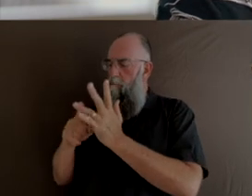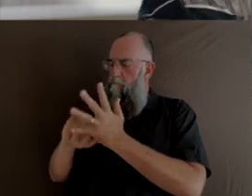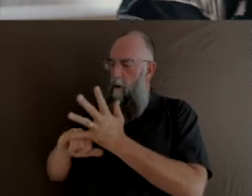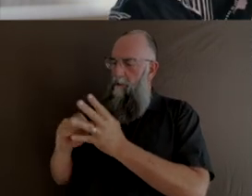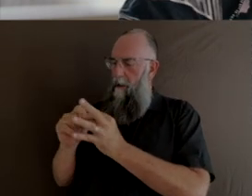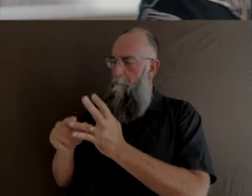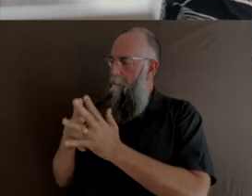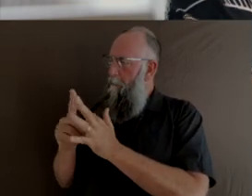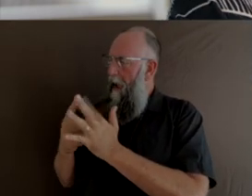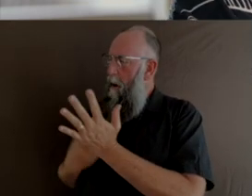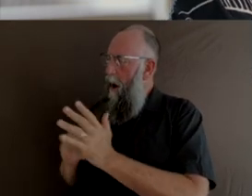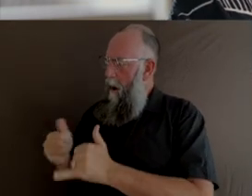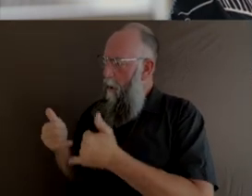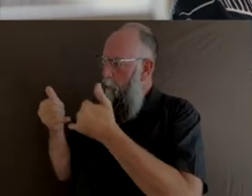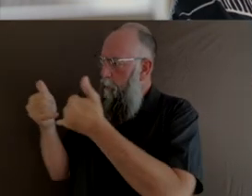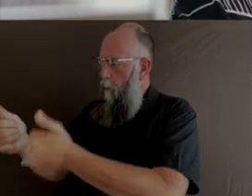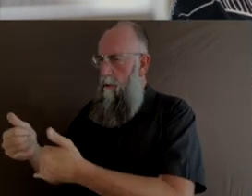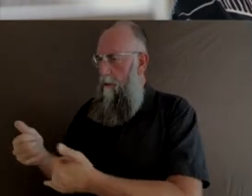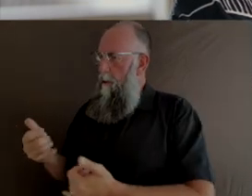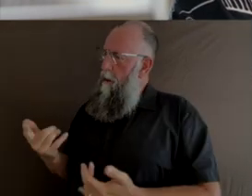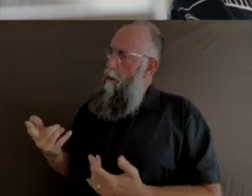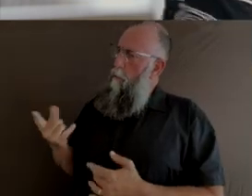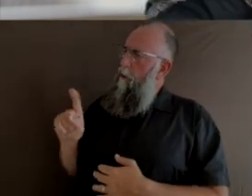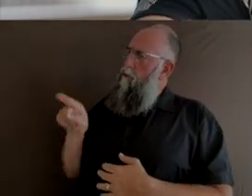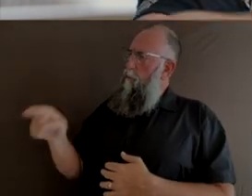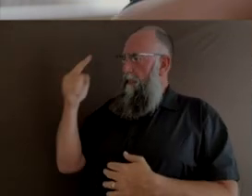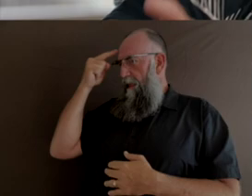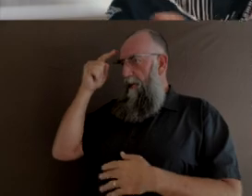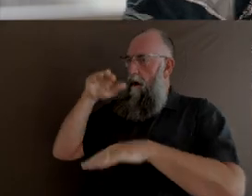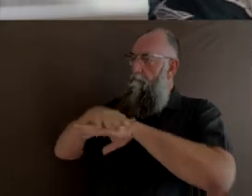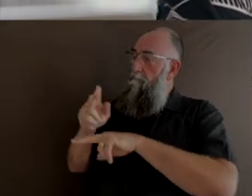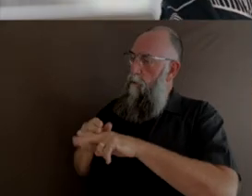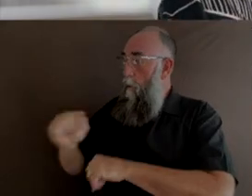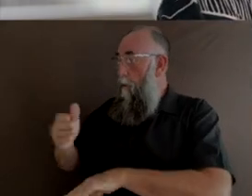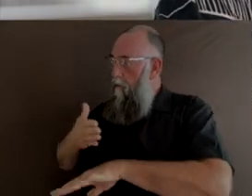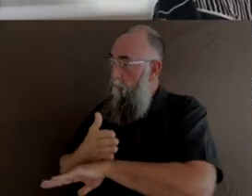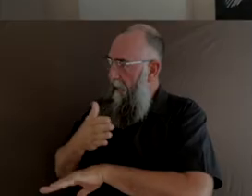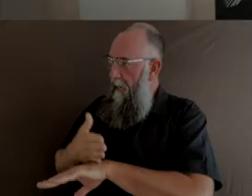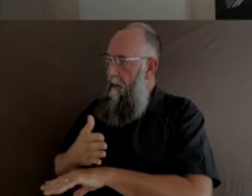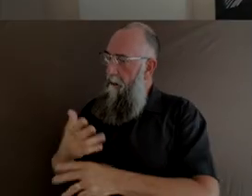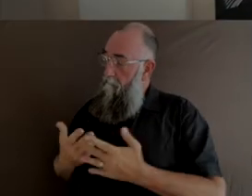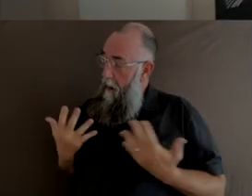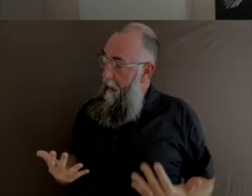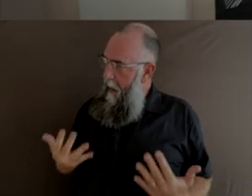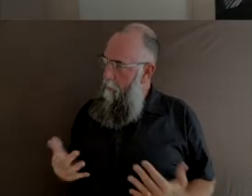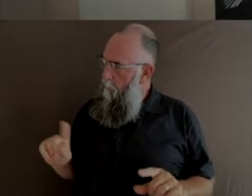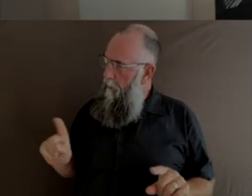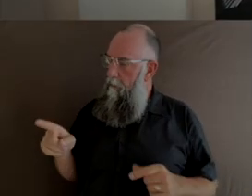peers and section of the Australia Council mean for you and your career at this point in time? For me, it was a rebirth.